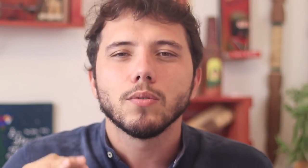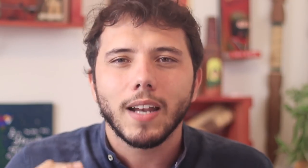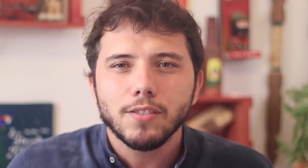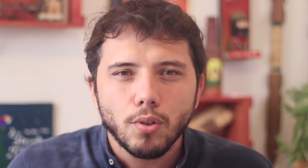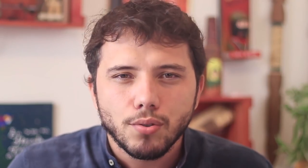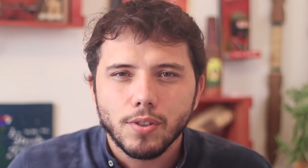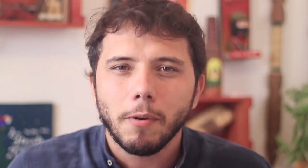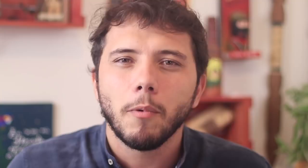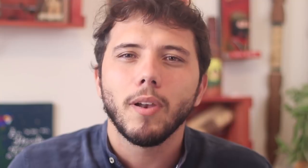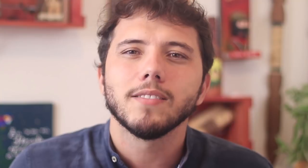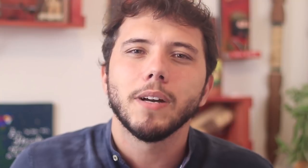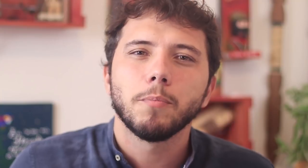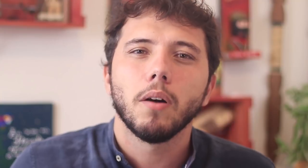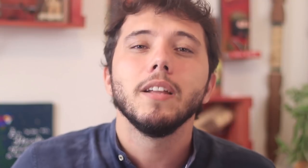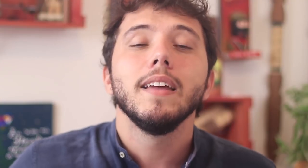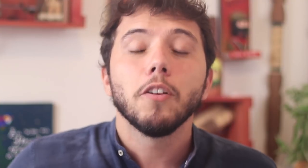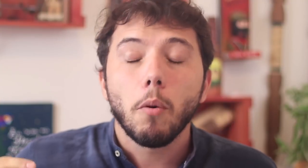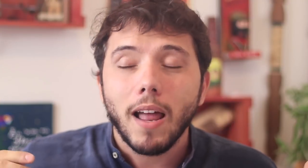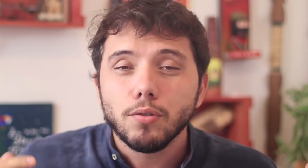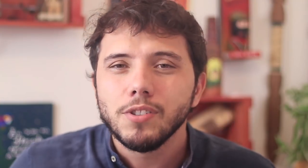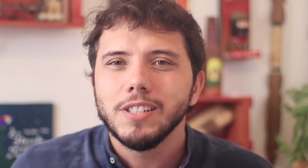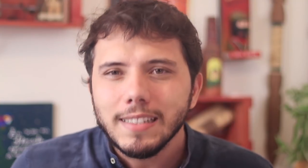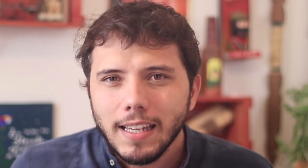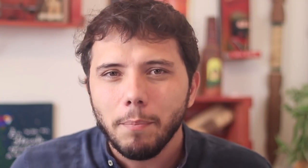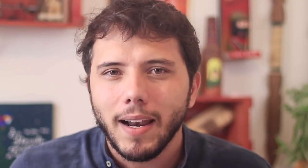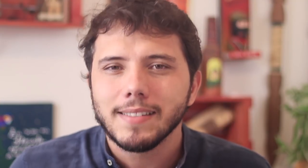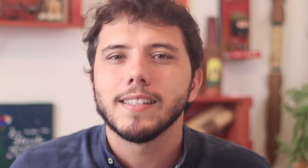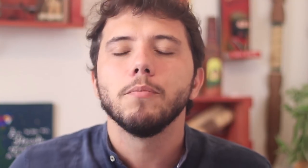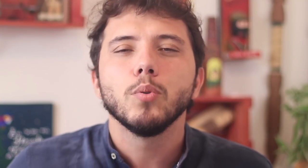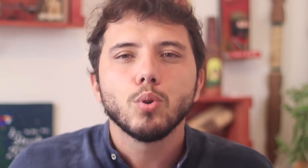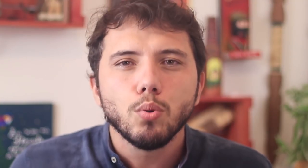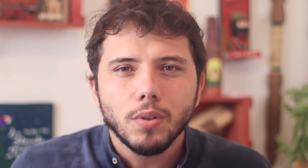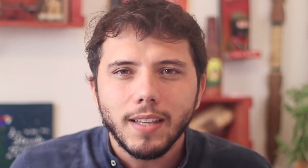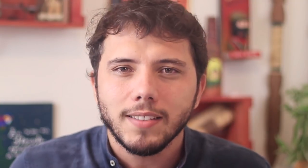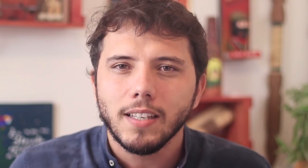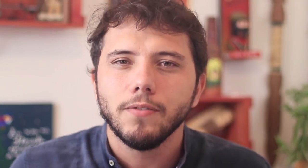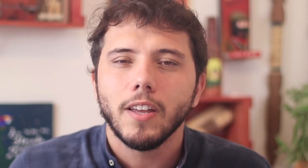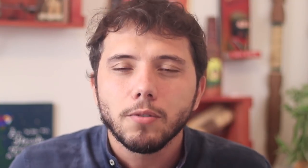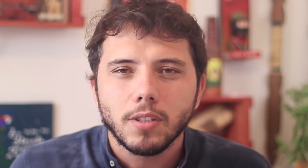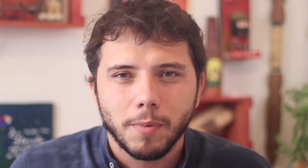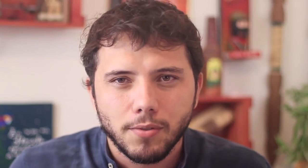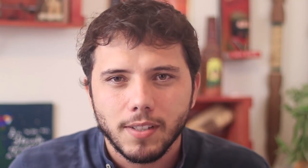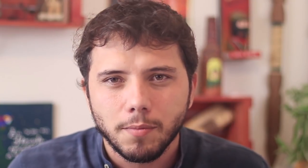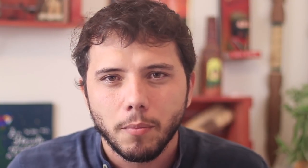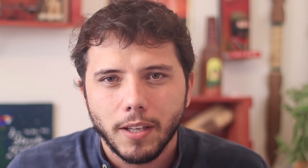to find solutions for the poorest and demand justice and reparation for everything being done against the people at this time.